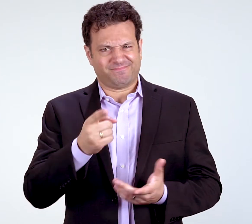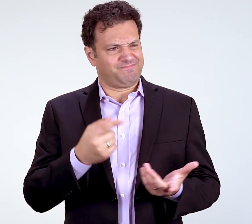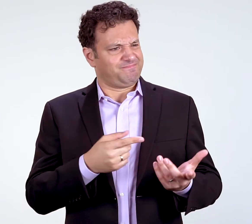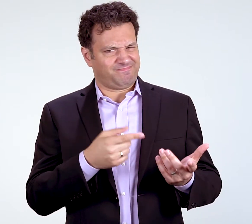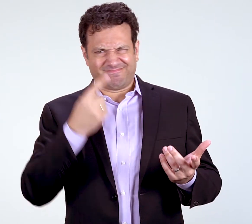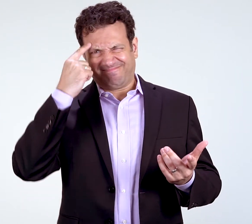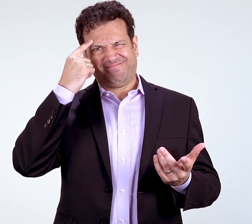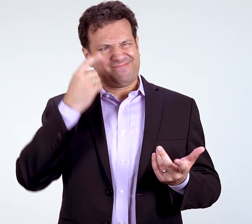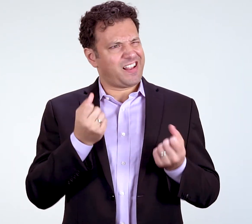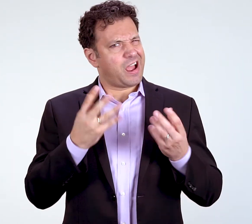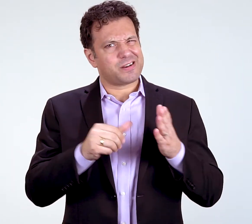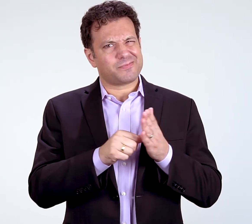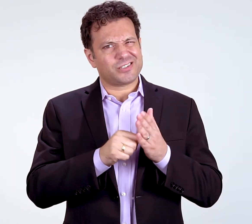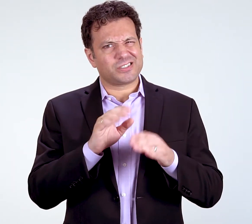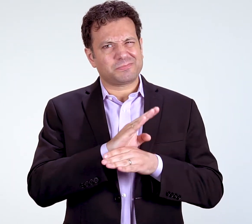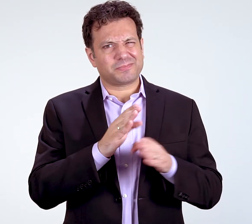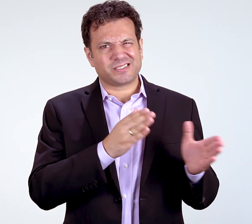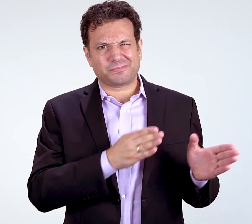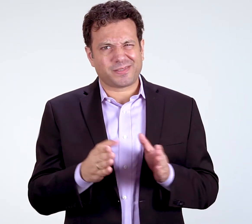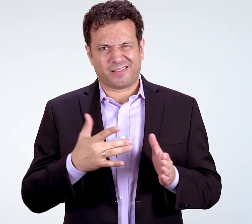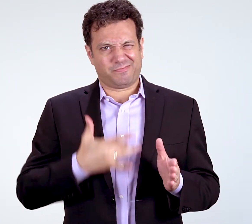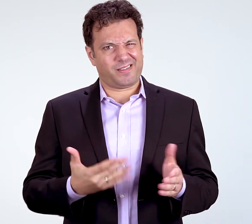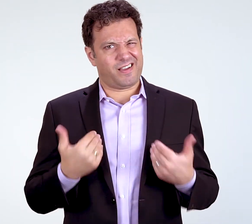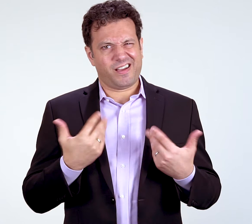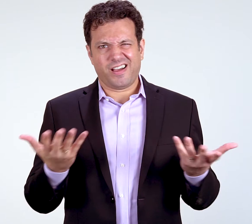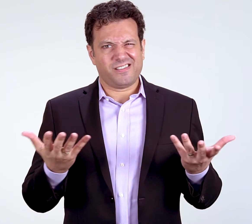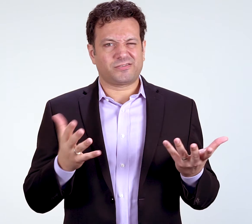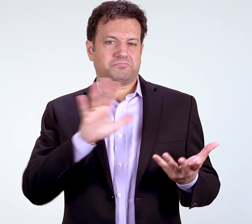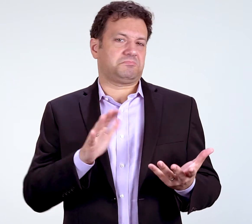You might wonder how many pages a typical business plan might have.